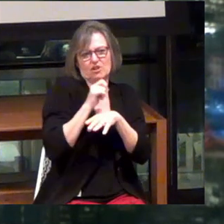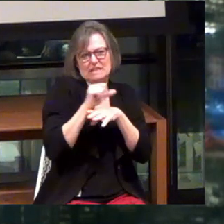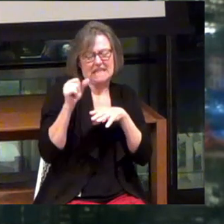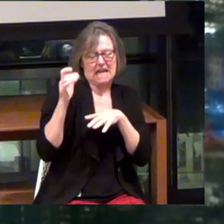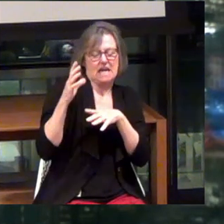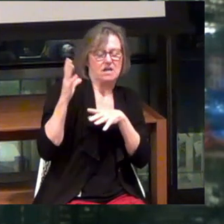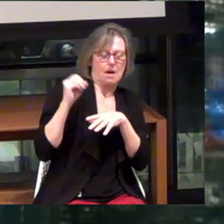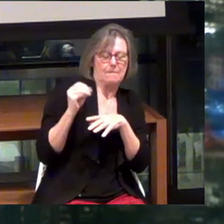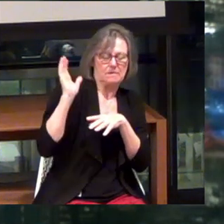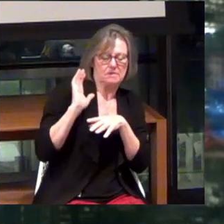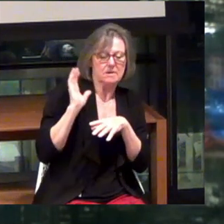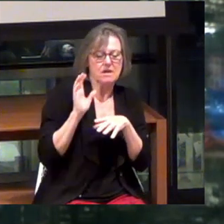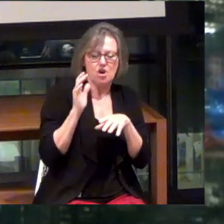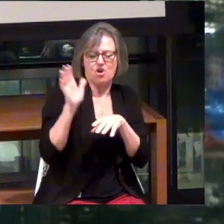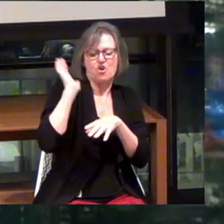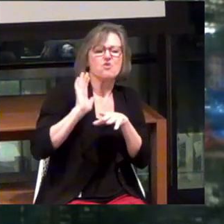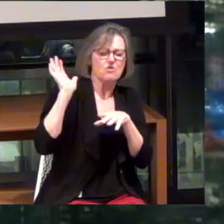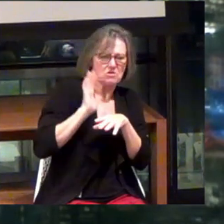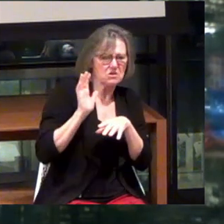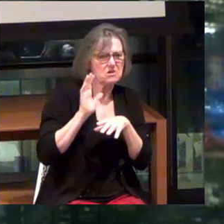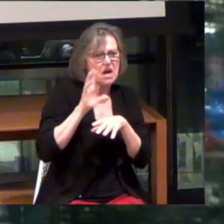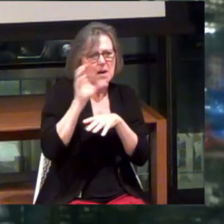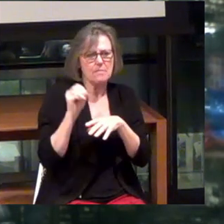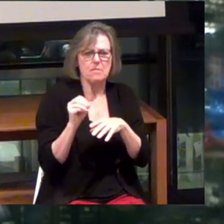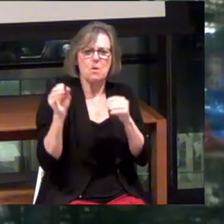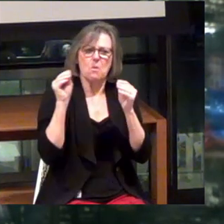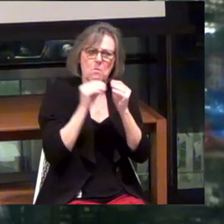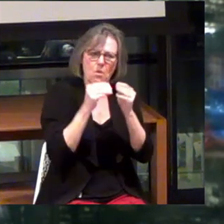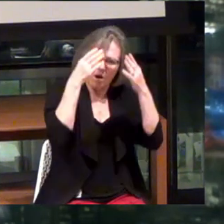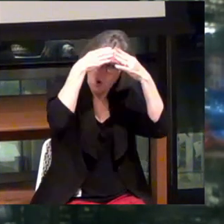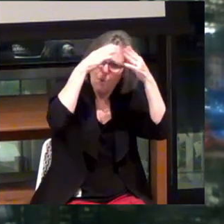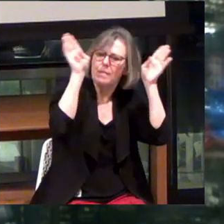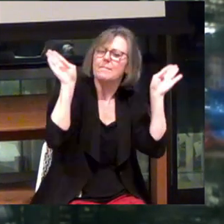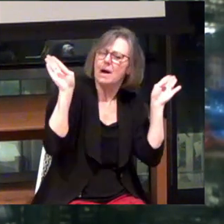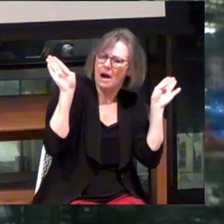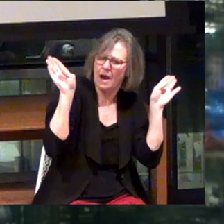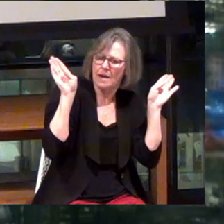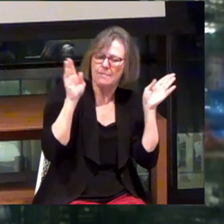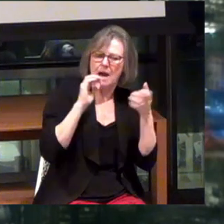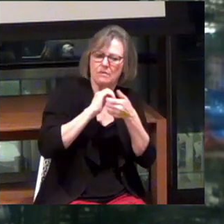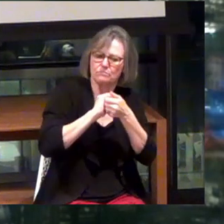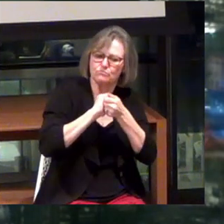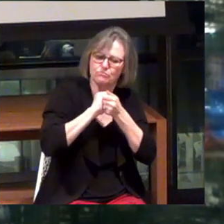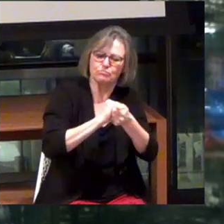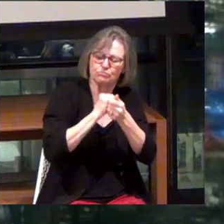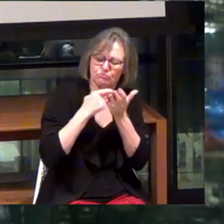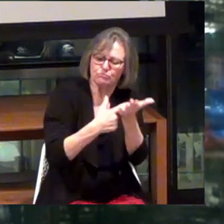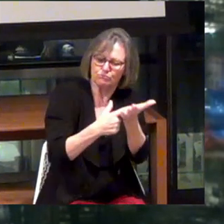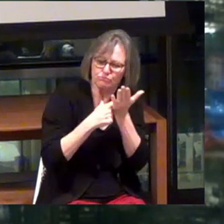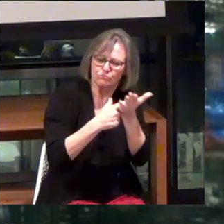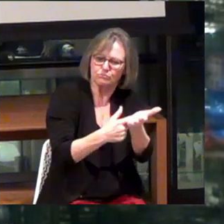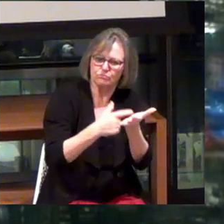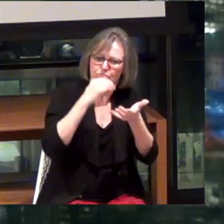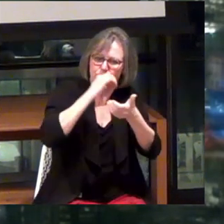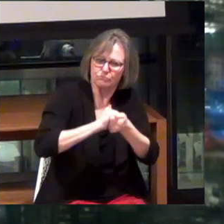but even the earlier stage companies, I think, have a much more open mind about collaboration. And co-support.